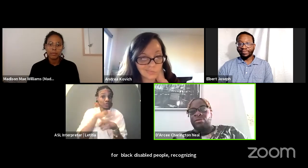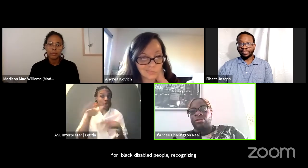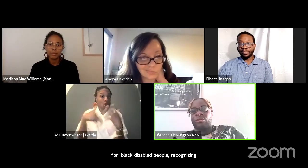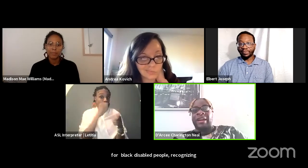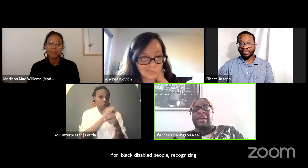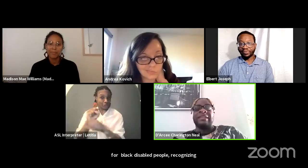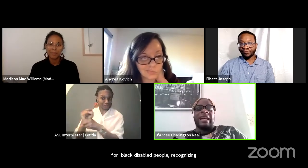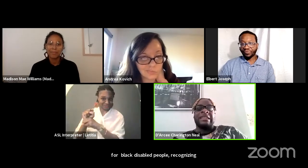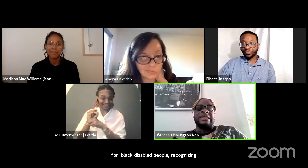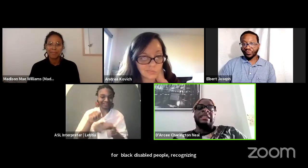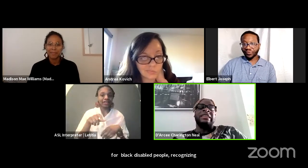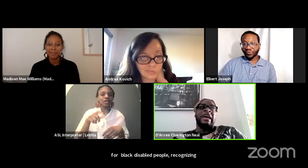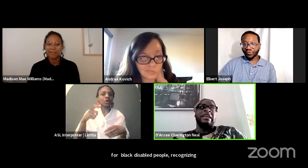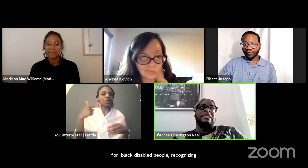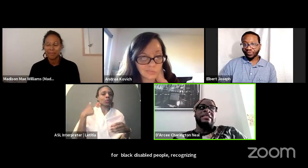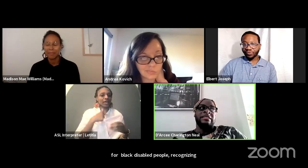Recognizing that,